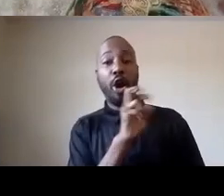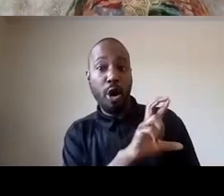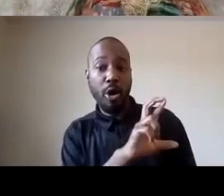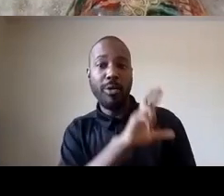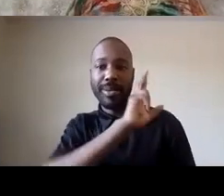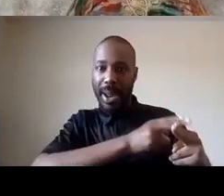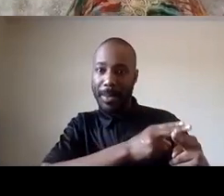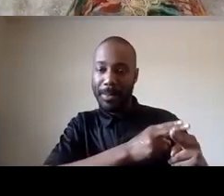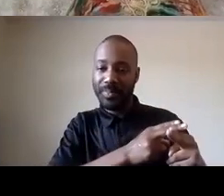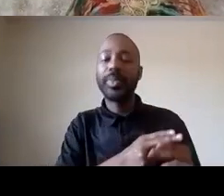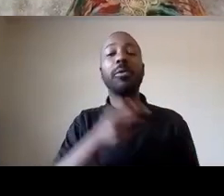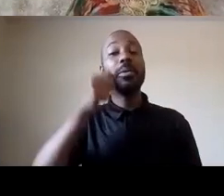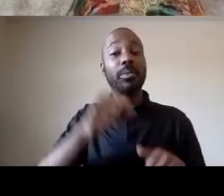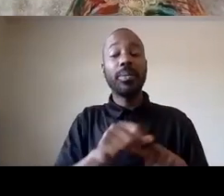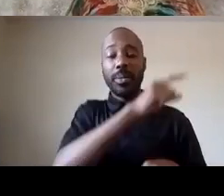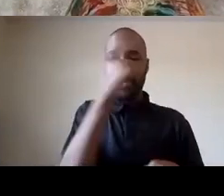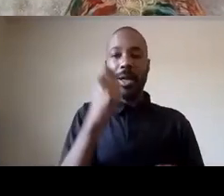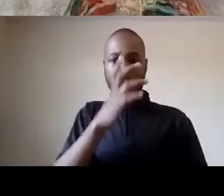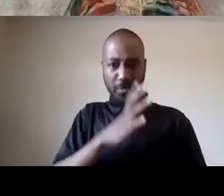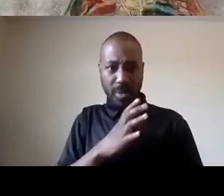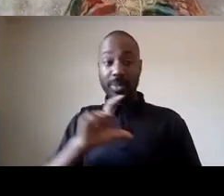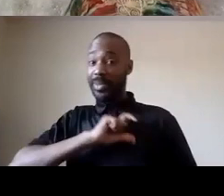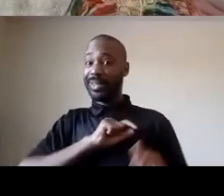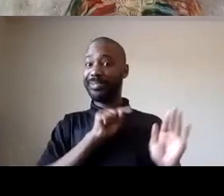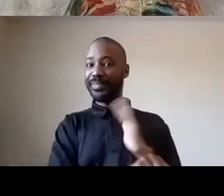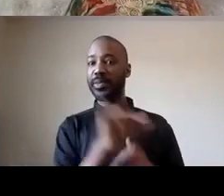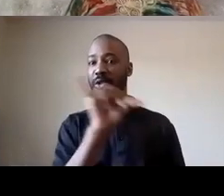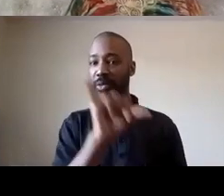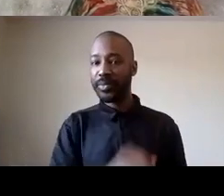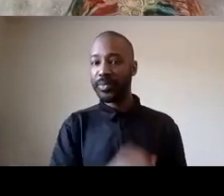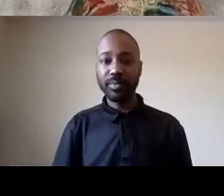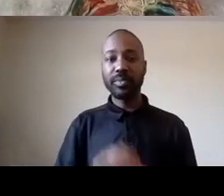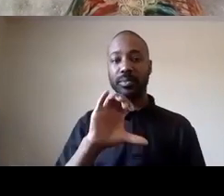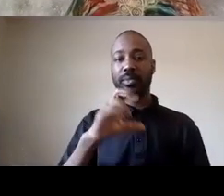are also killed by police and so charlena lyles is who you see at the